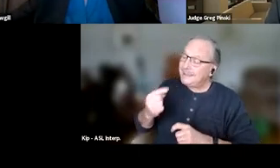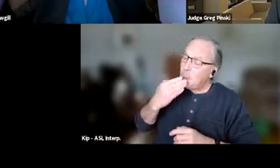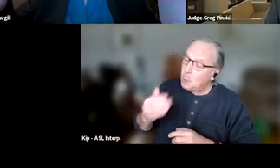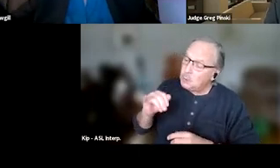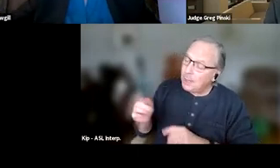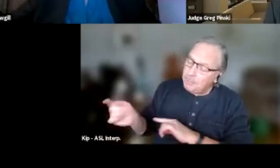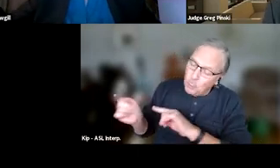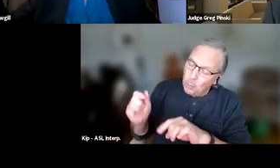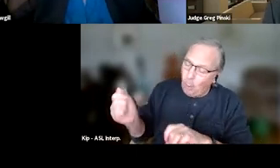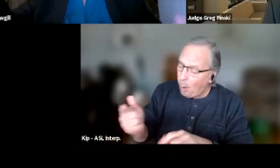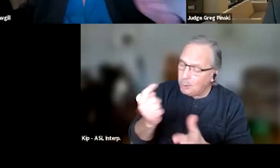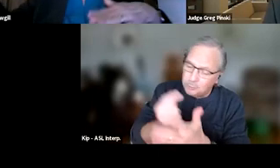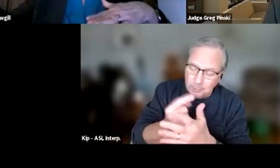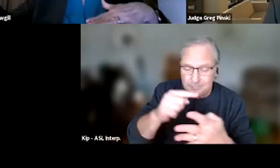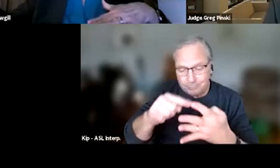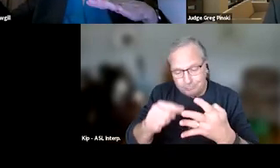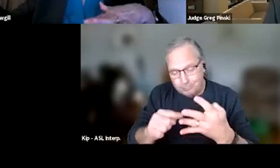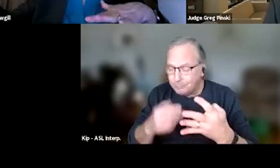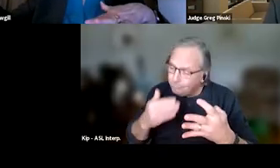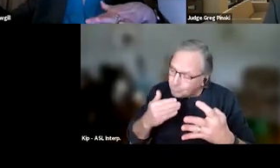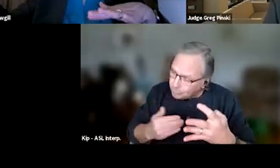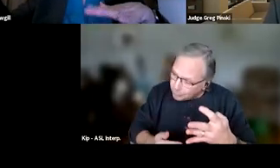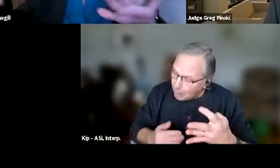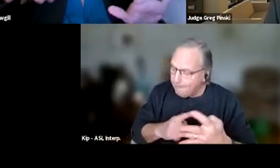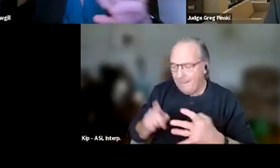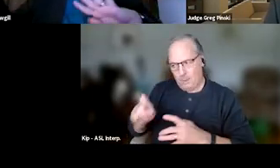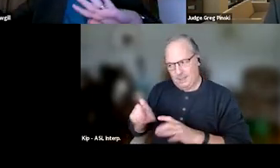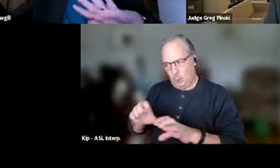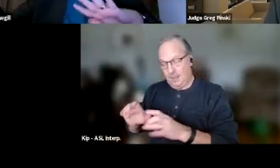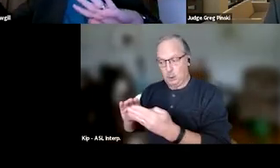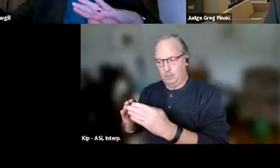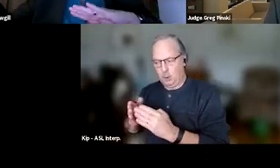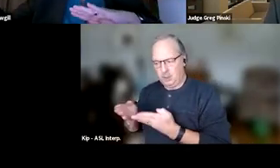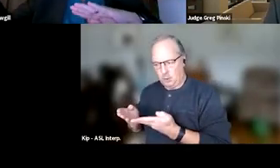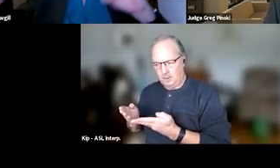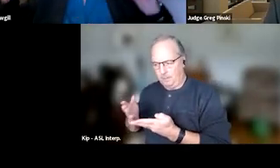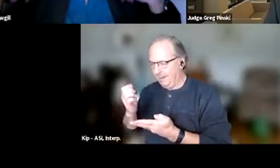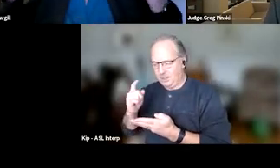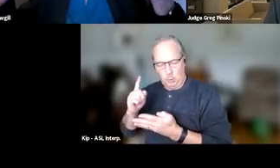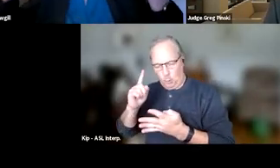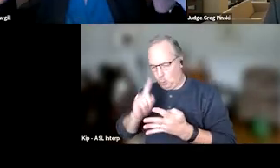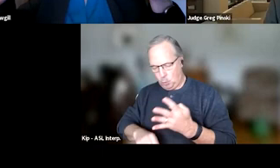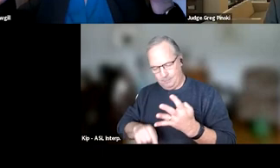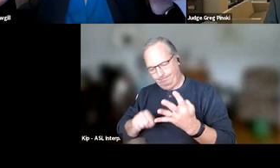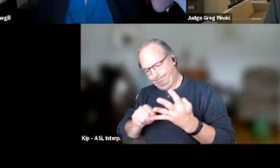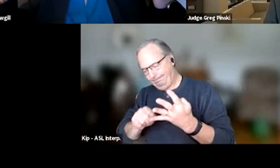for this, for this, but we're gonna need you to do this community service because you weren't able to do this." So we're verbalizing to them